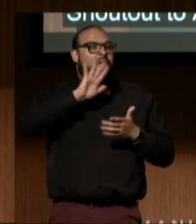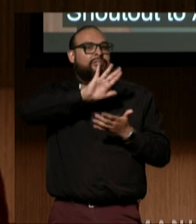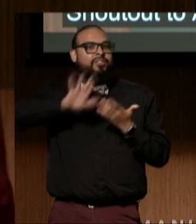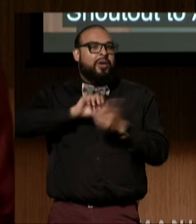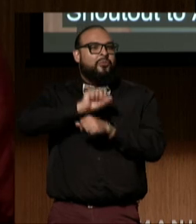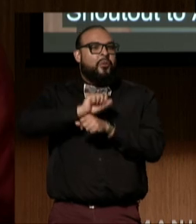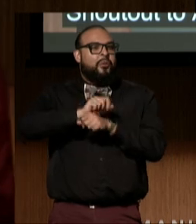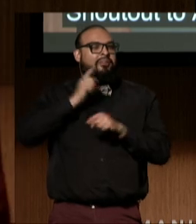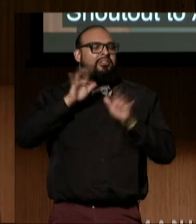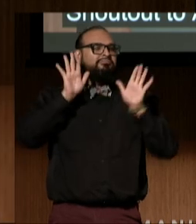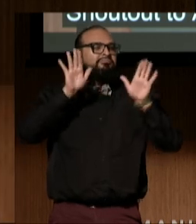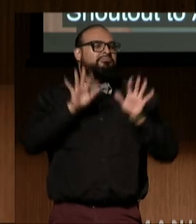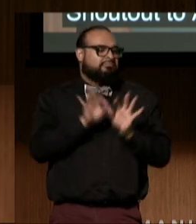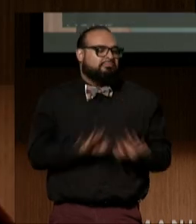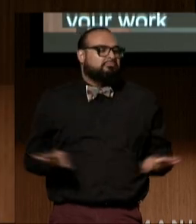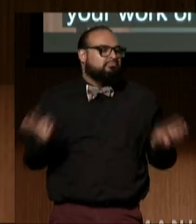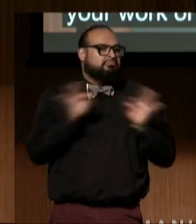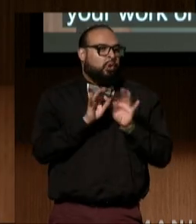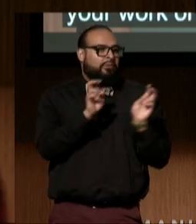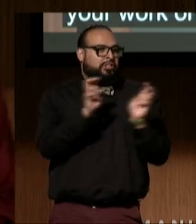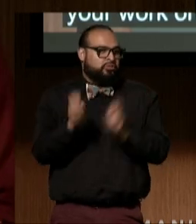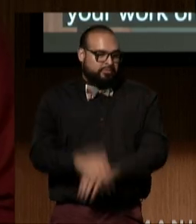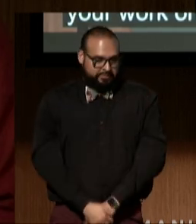(audience applauding)